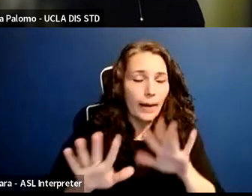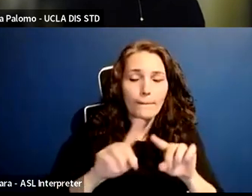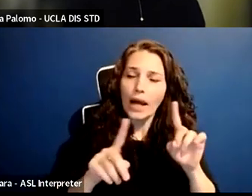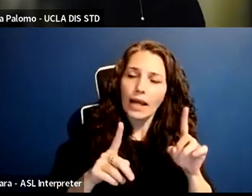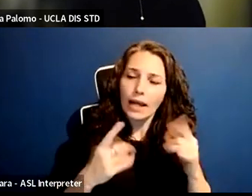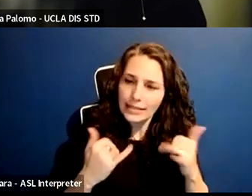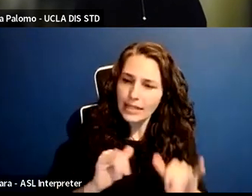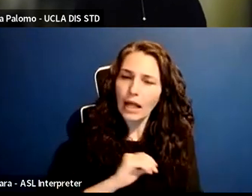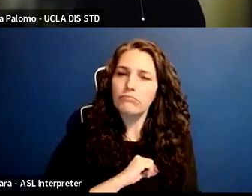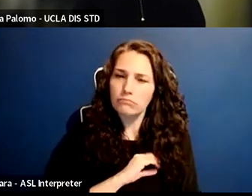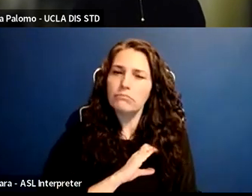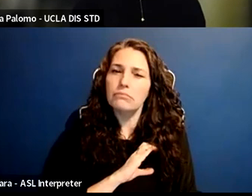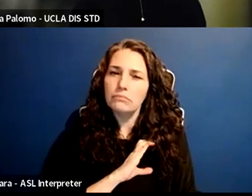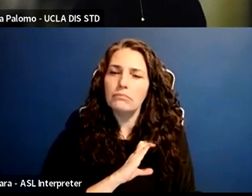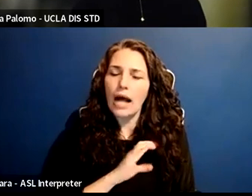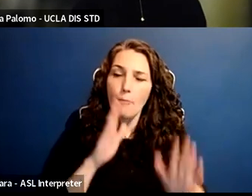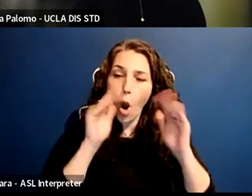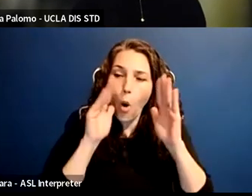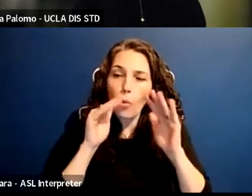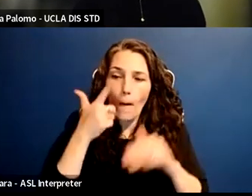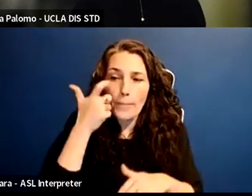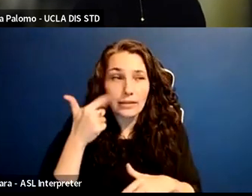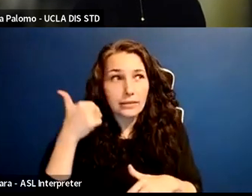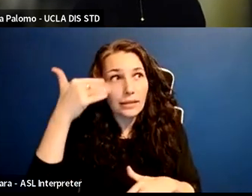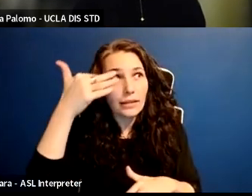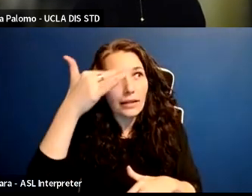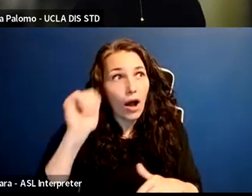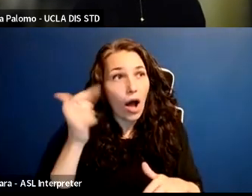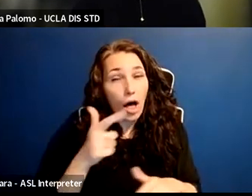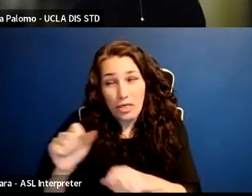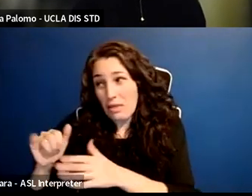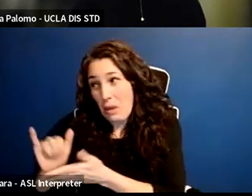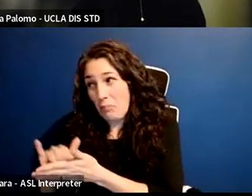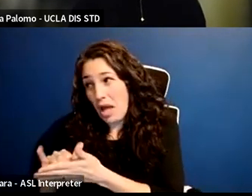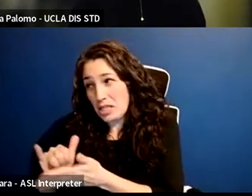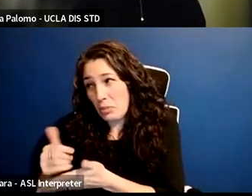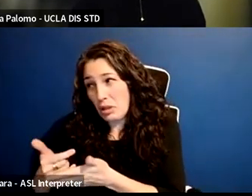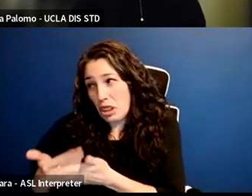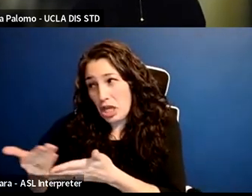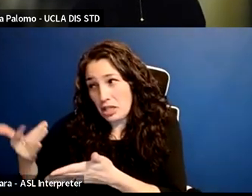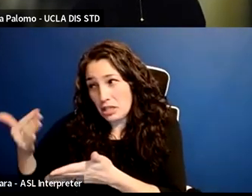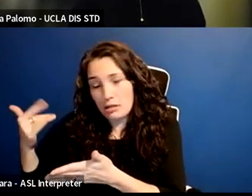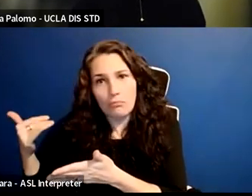about all the previously impossible things that have actually happened in the last three years